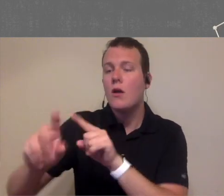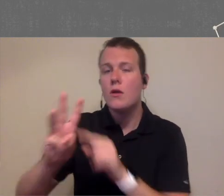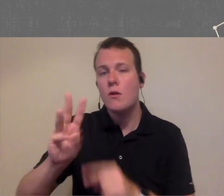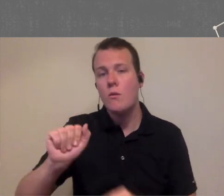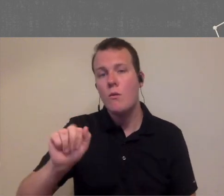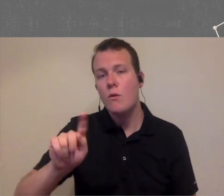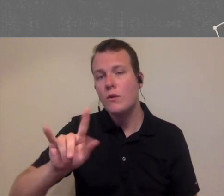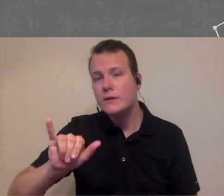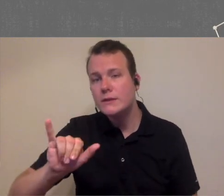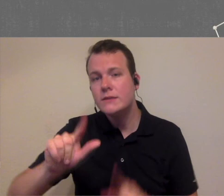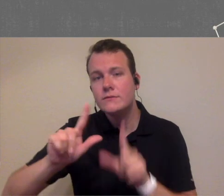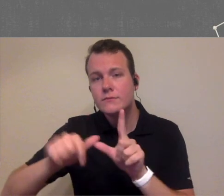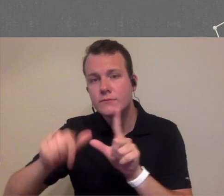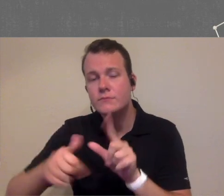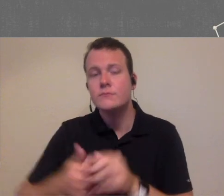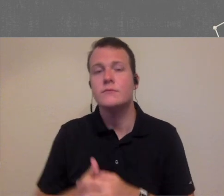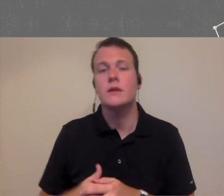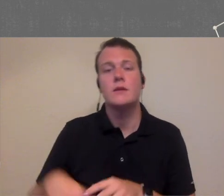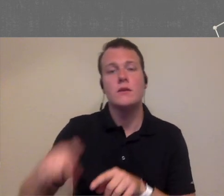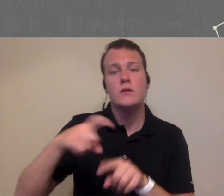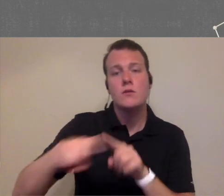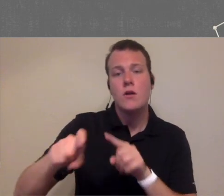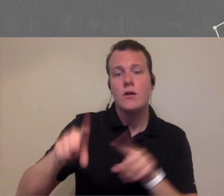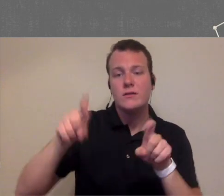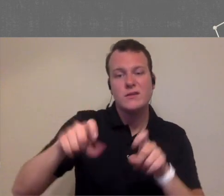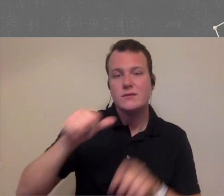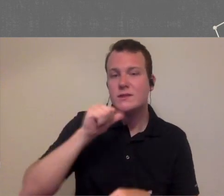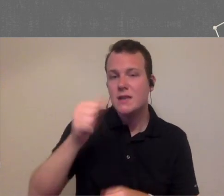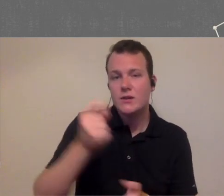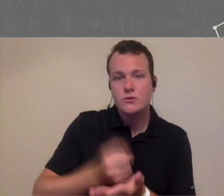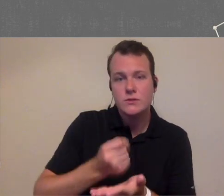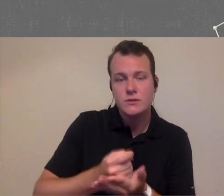out regarding warranty expiration they recalling tests not treated patients